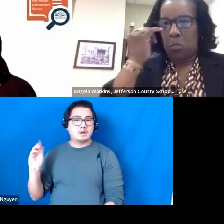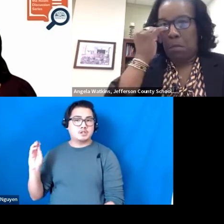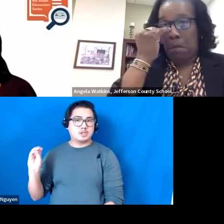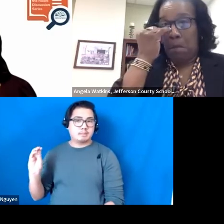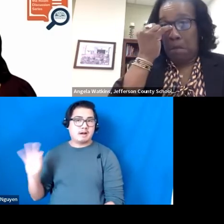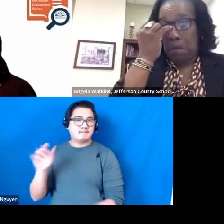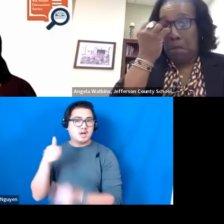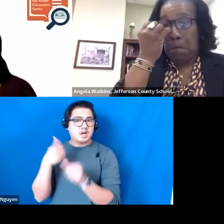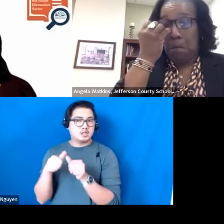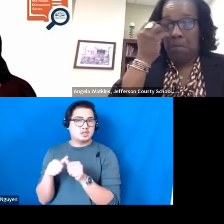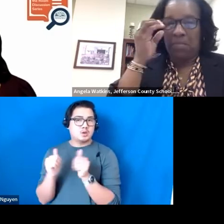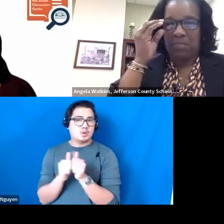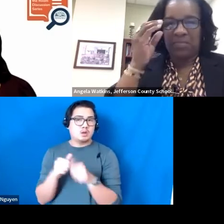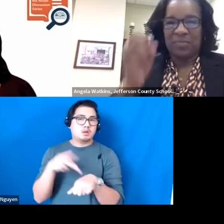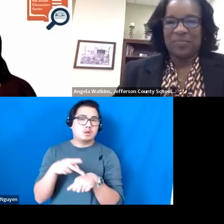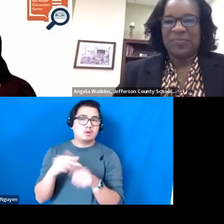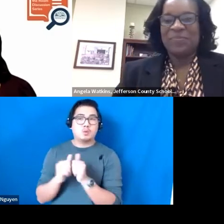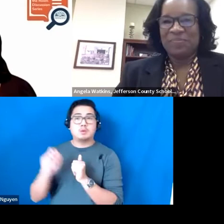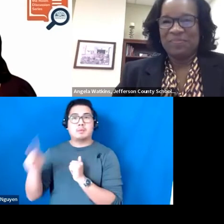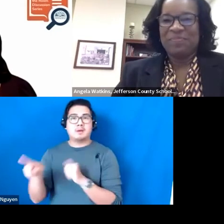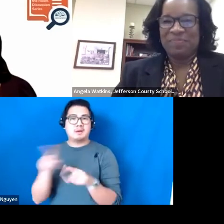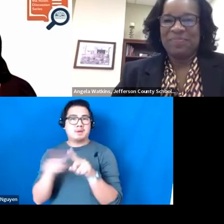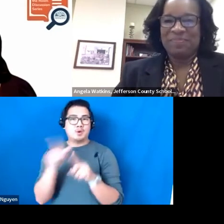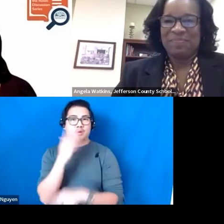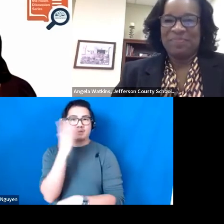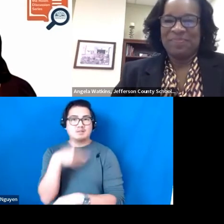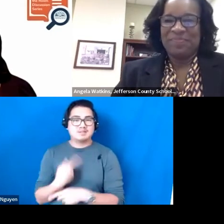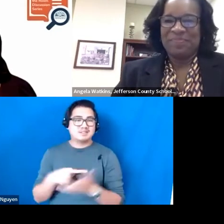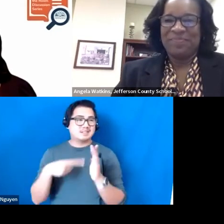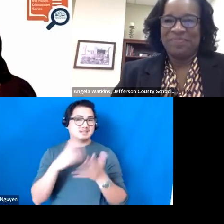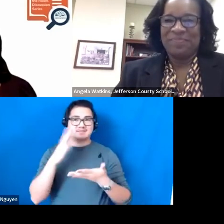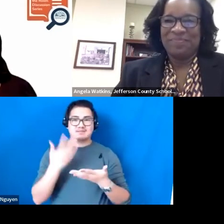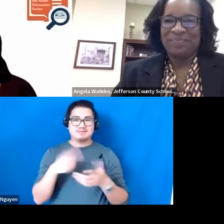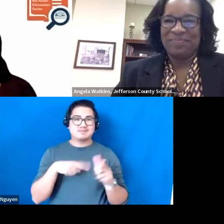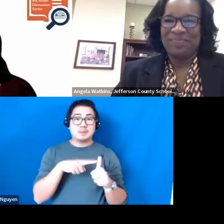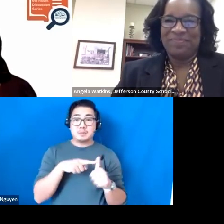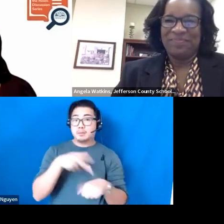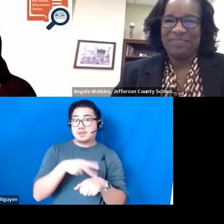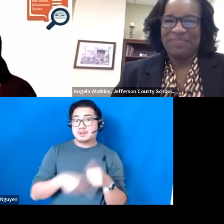Who got left out of that? The Principal and the Curriculum Director. So, we have changed that.